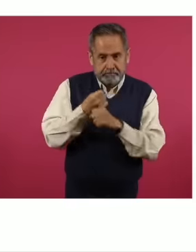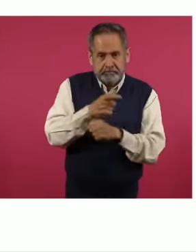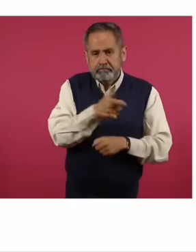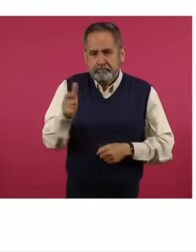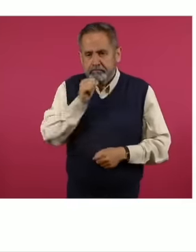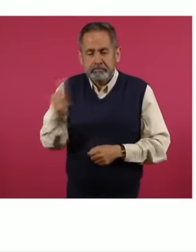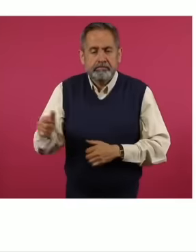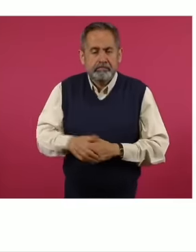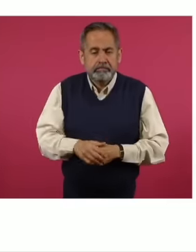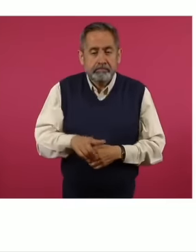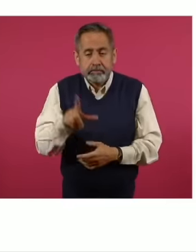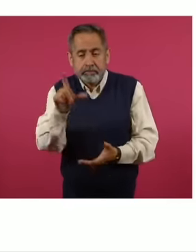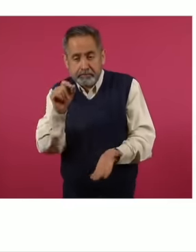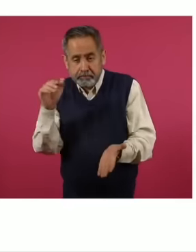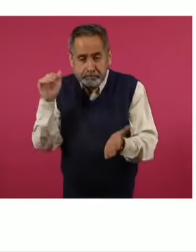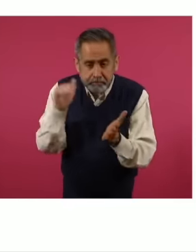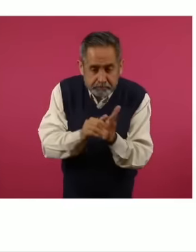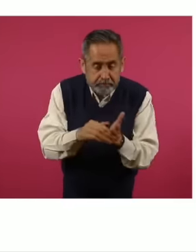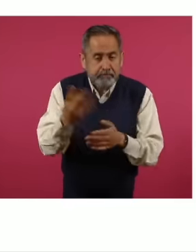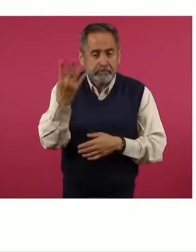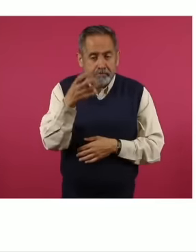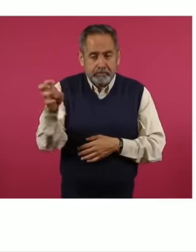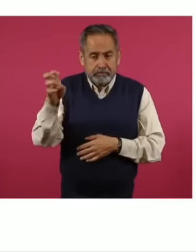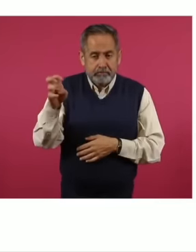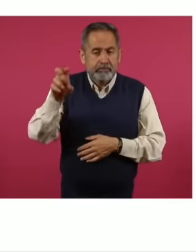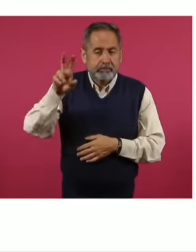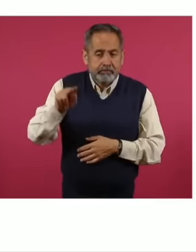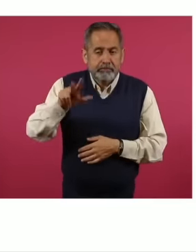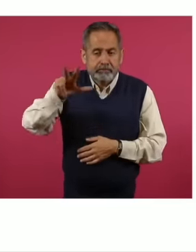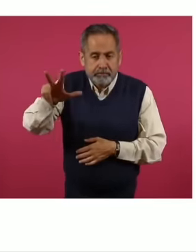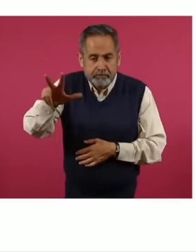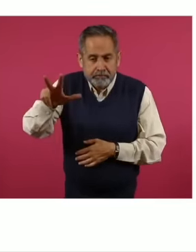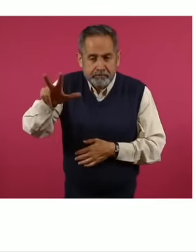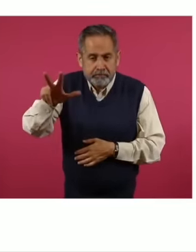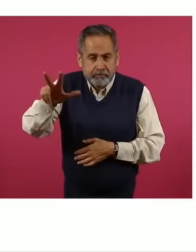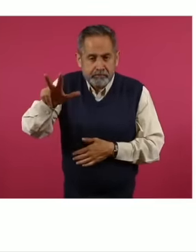20,488 million